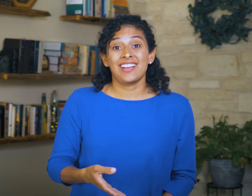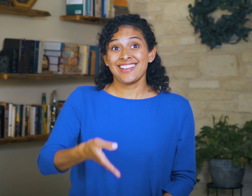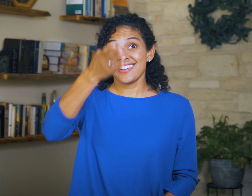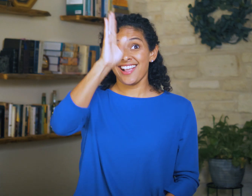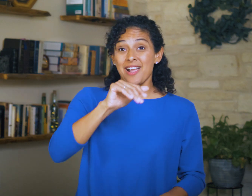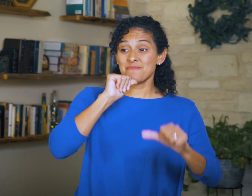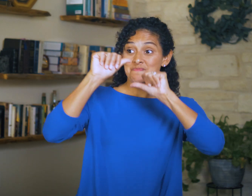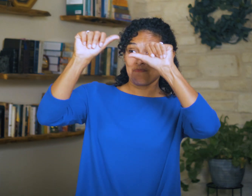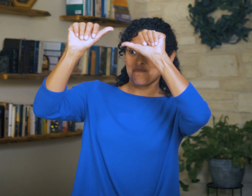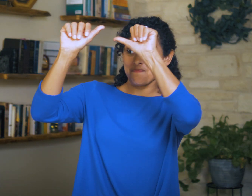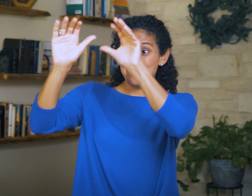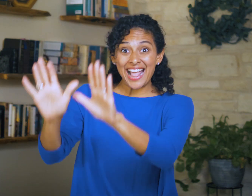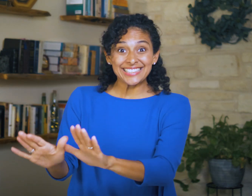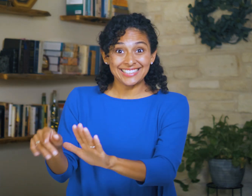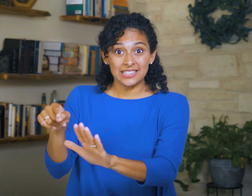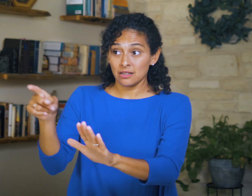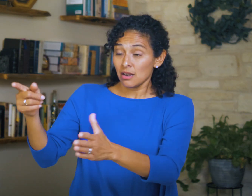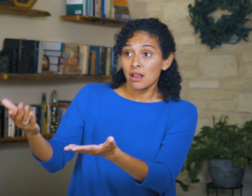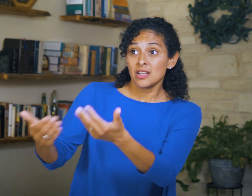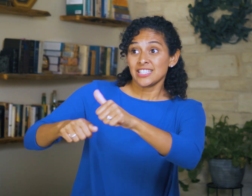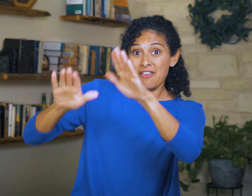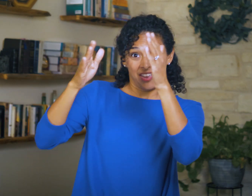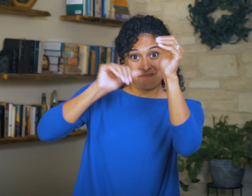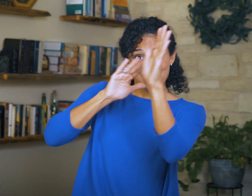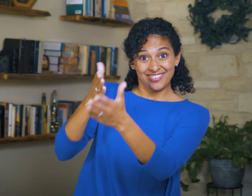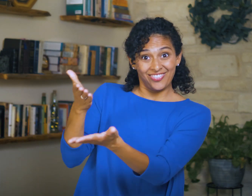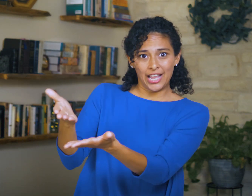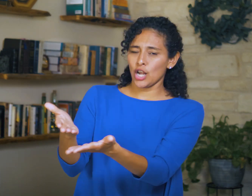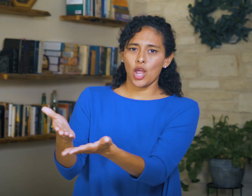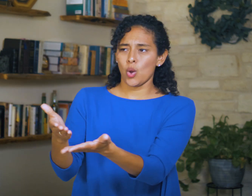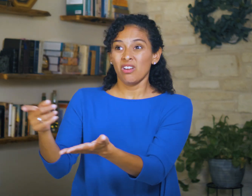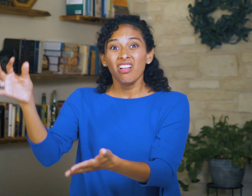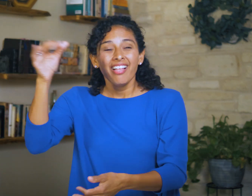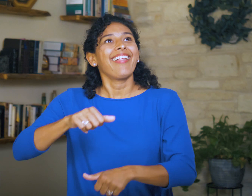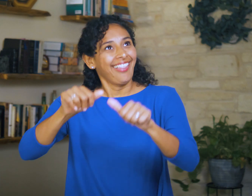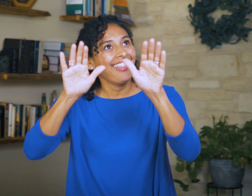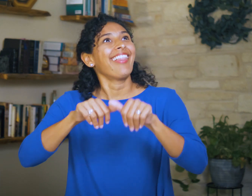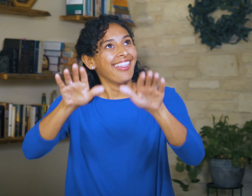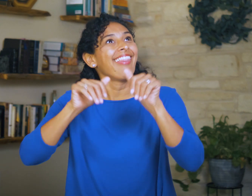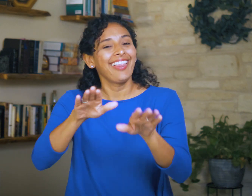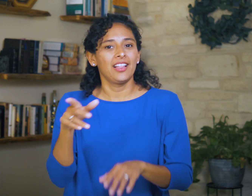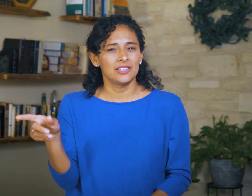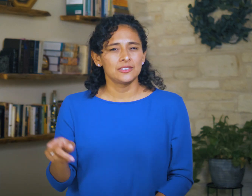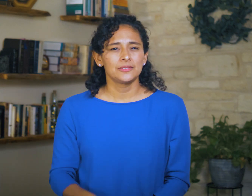God’s blessing isn’t present on their sacrifice and they’re clueless about that.